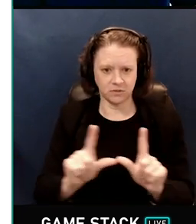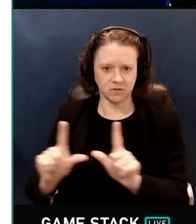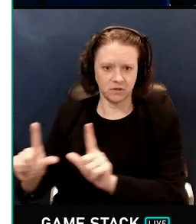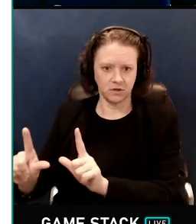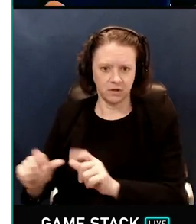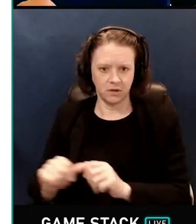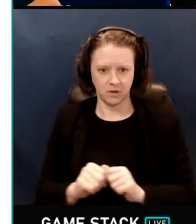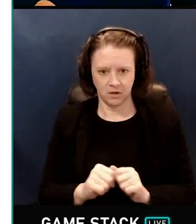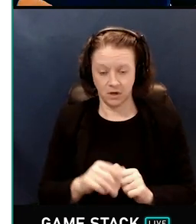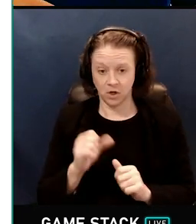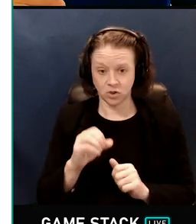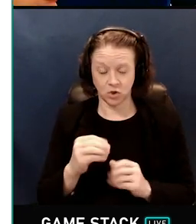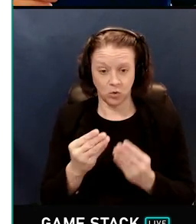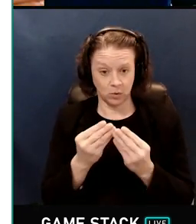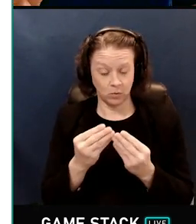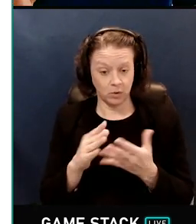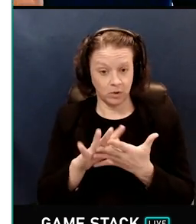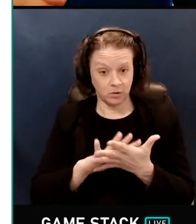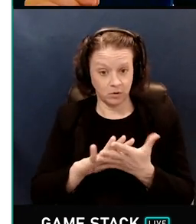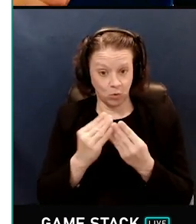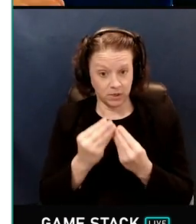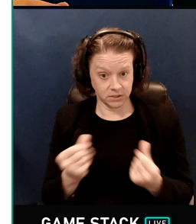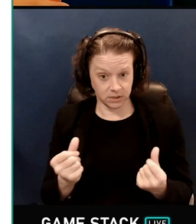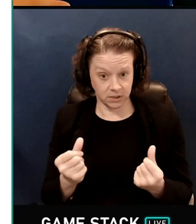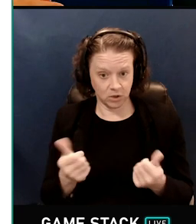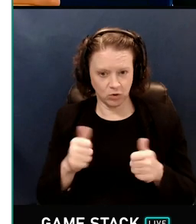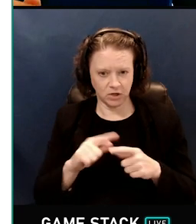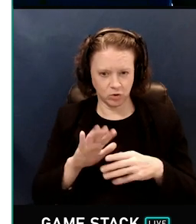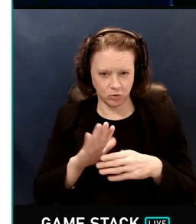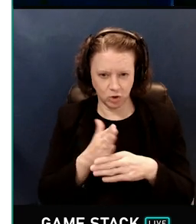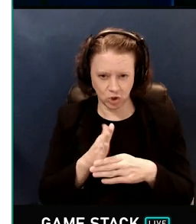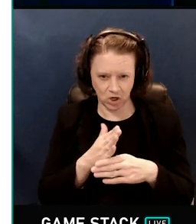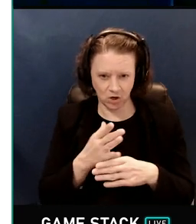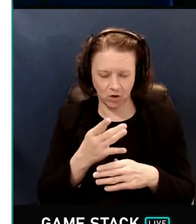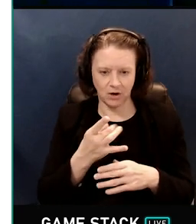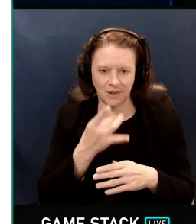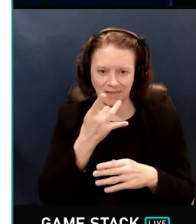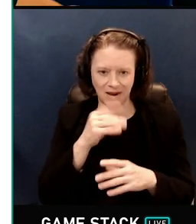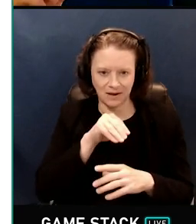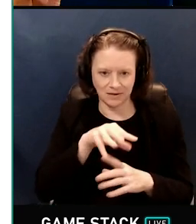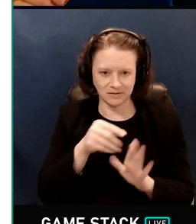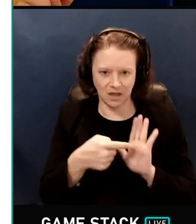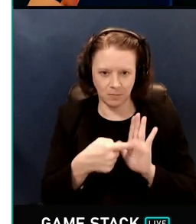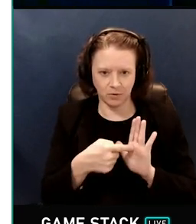So denoising tries to share lighting samples between pixels, and